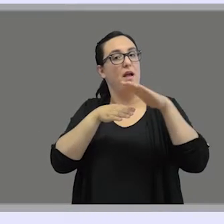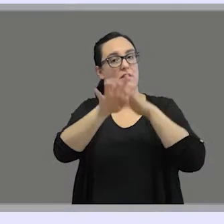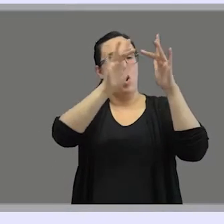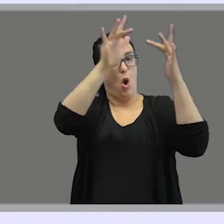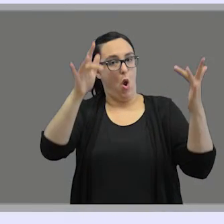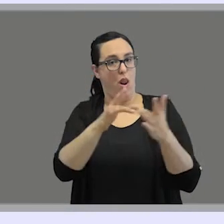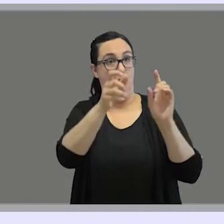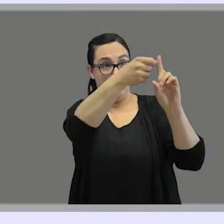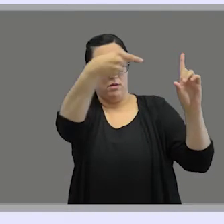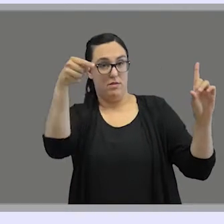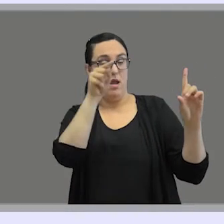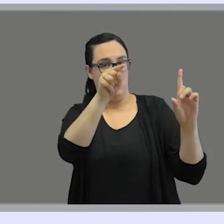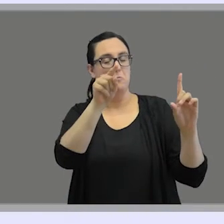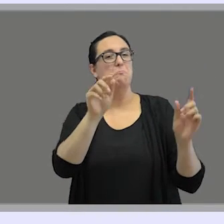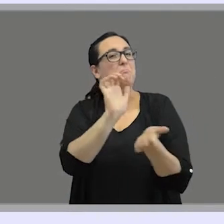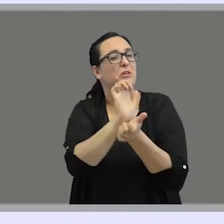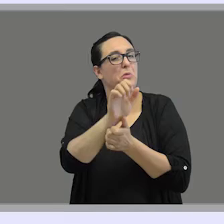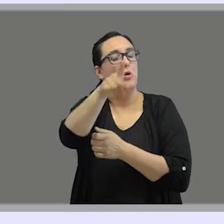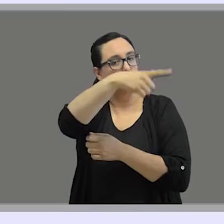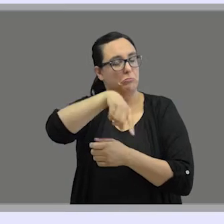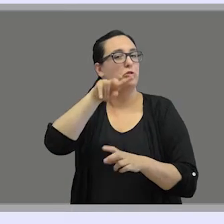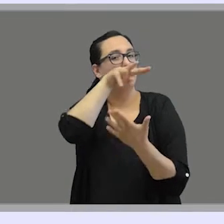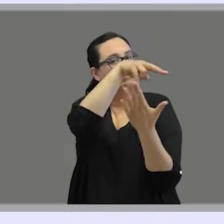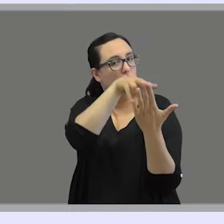I hope you read this text